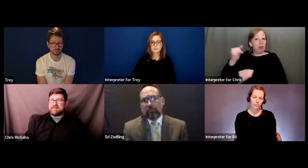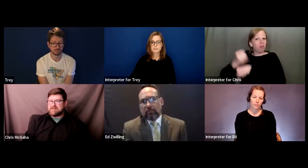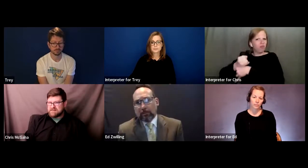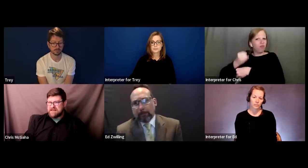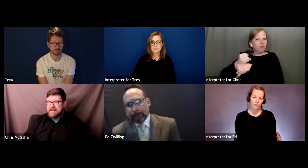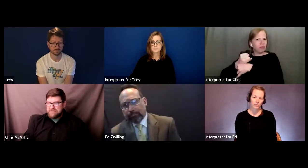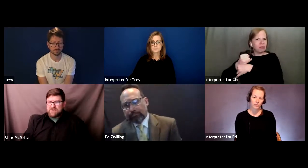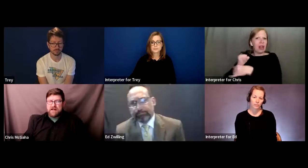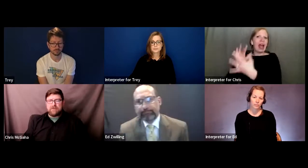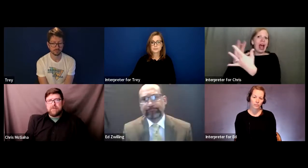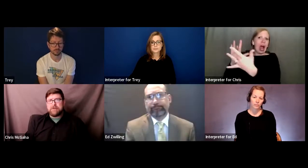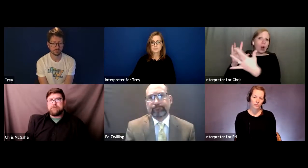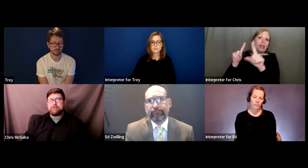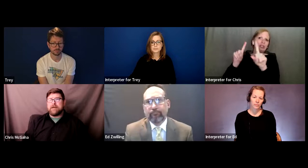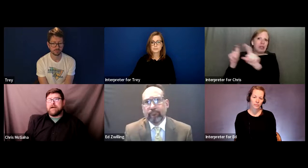I think some of that happens here in Alabama.